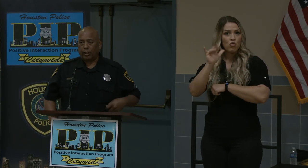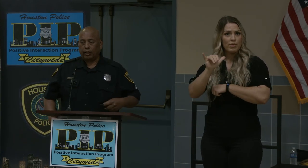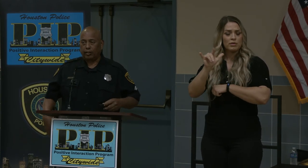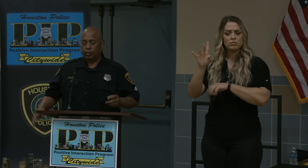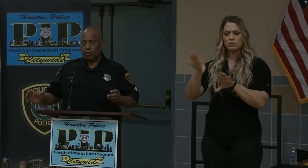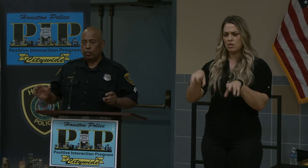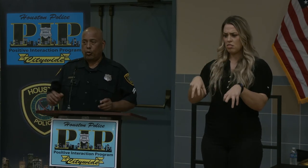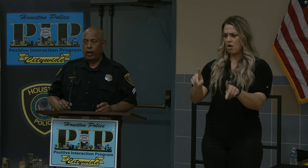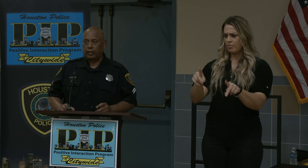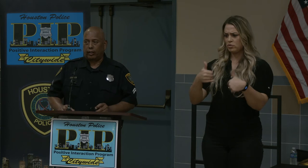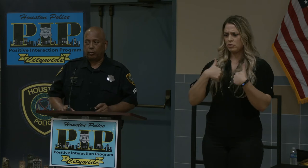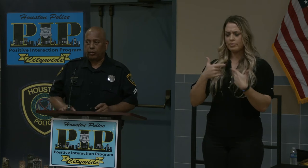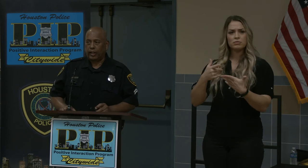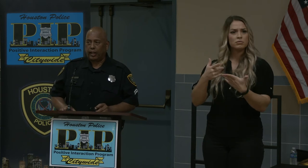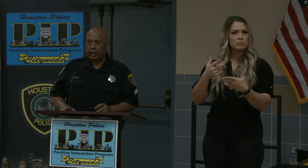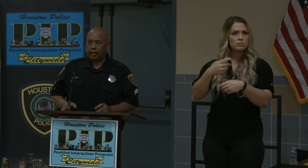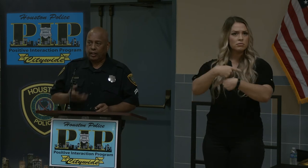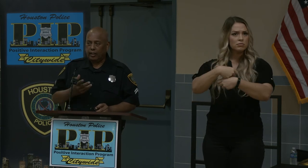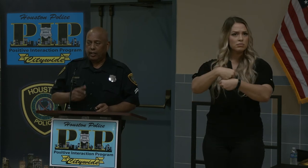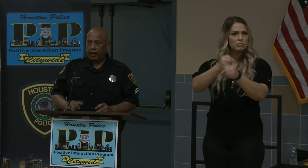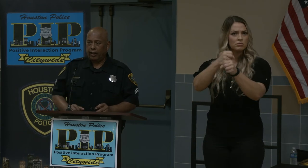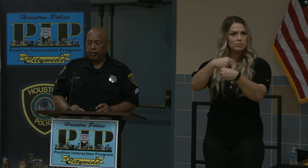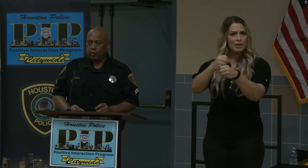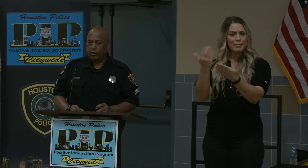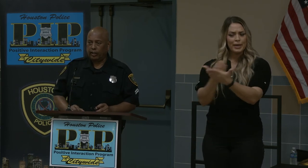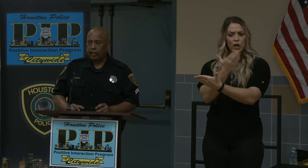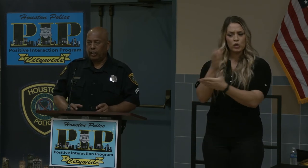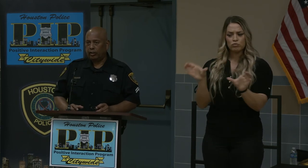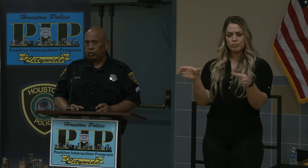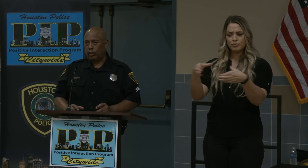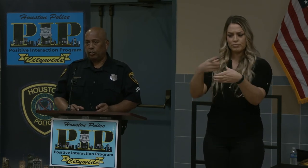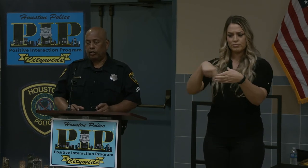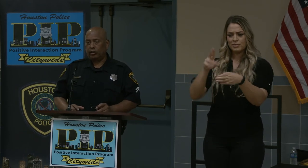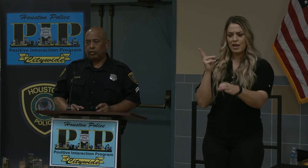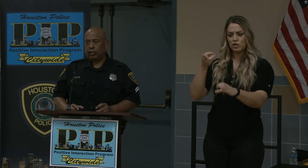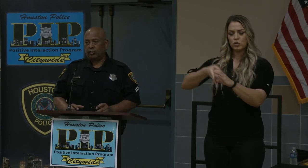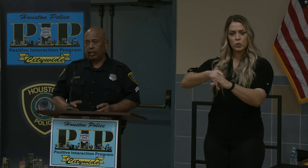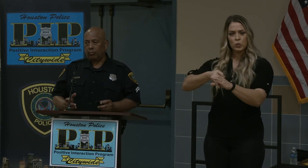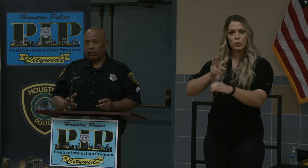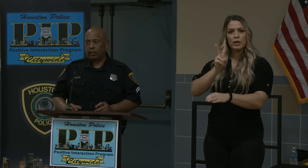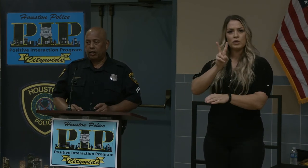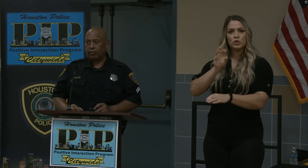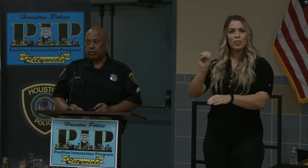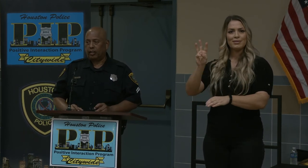and this new squad that they were creating and i joined it in 2006 and i've been here ever since